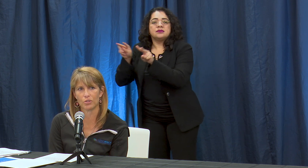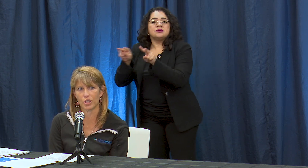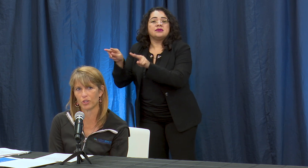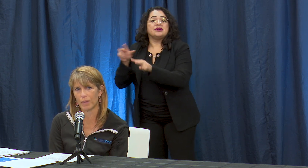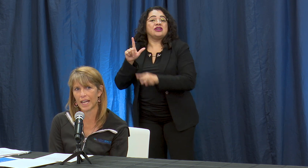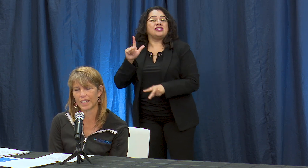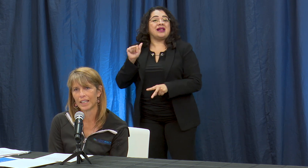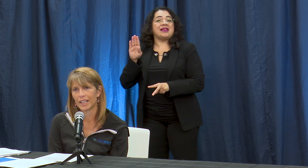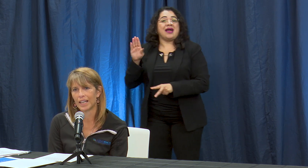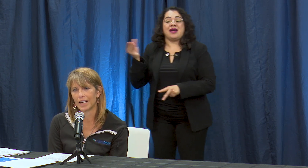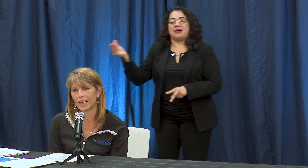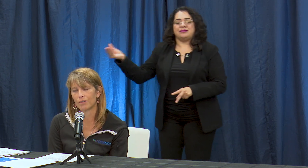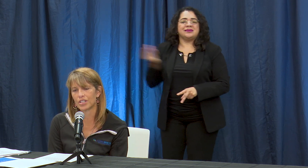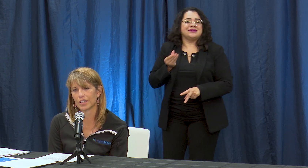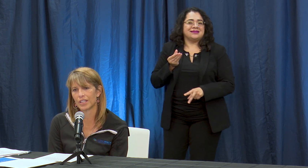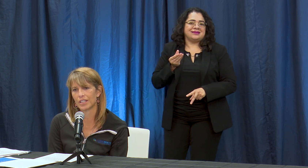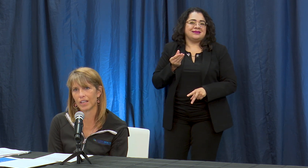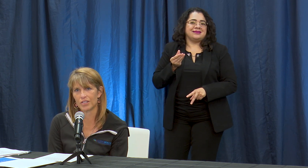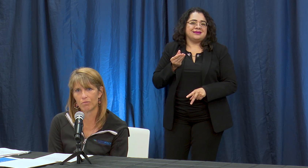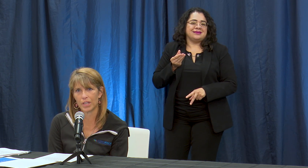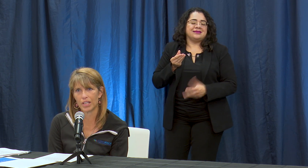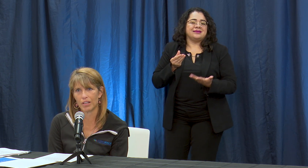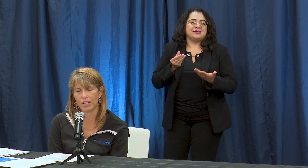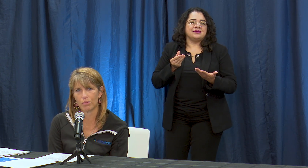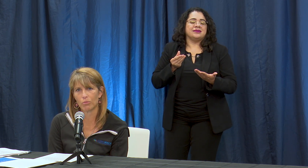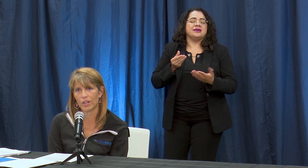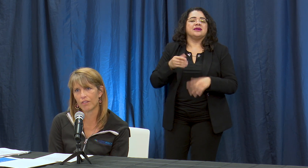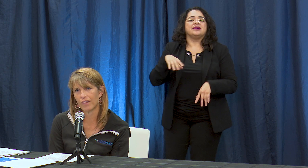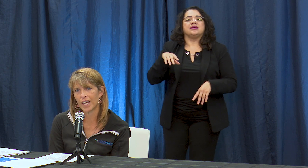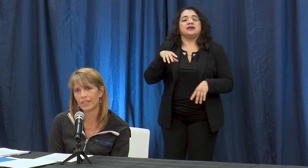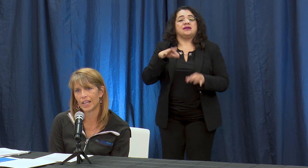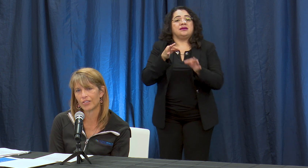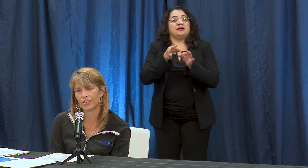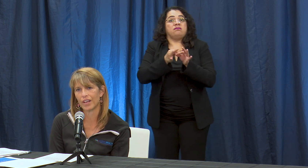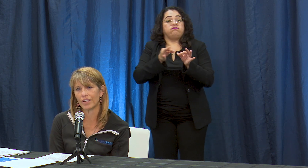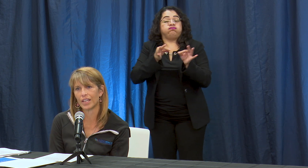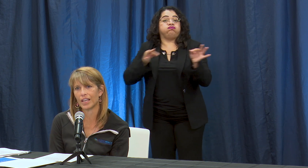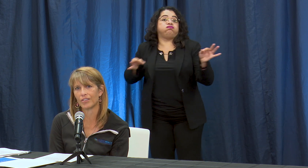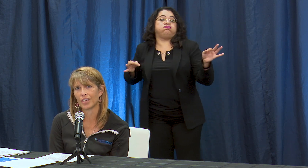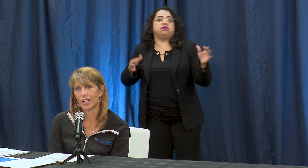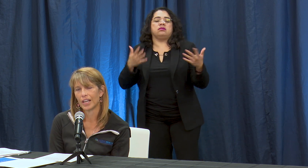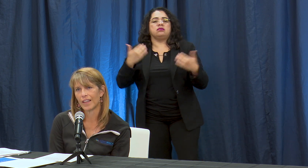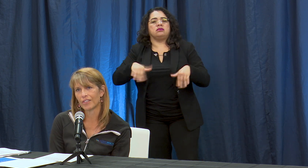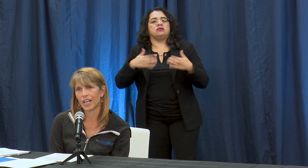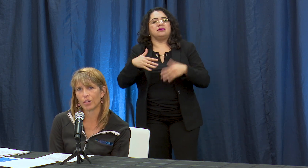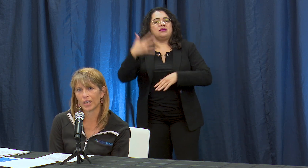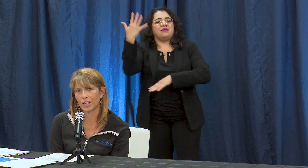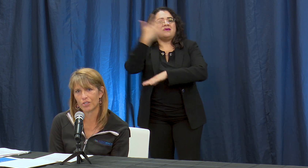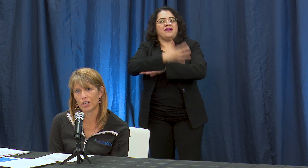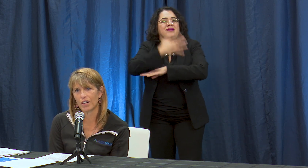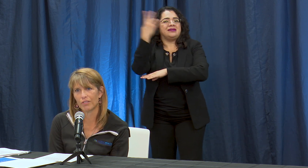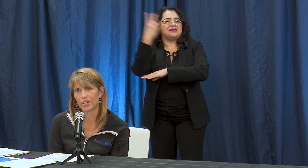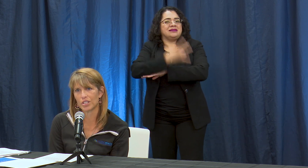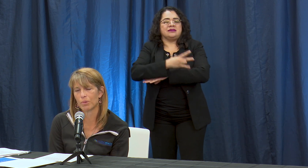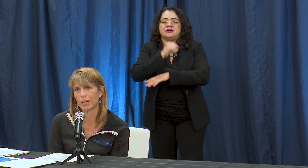results back. Recently the delays have been you know they've been more like 5 days to 7 days and that's not a quick enough turnaround for us to be